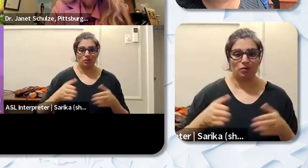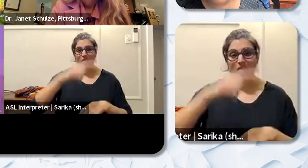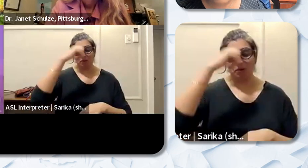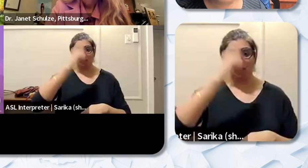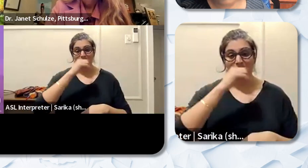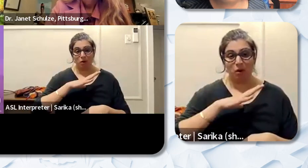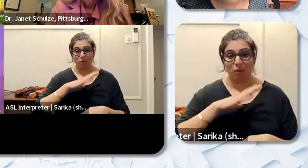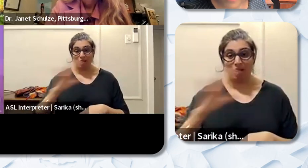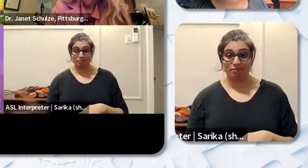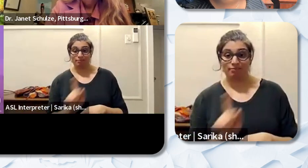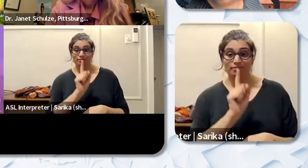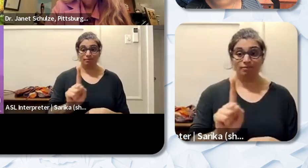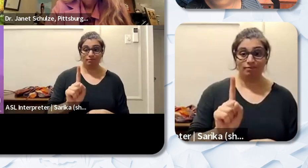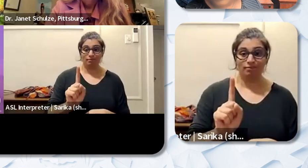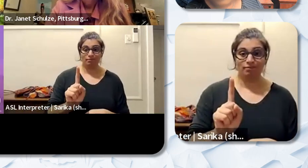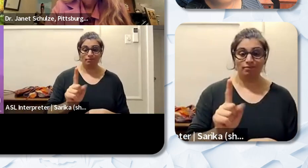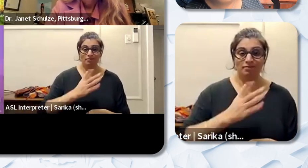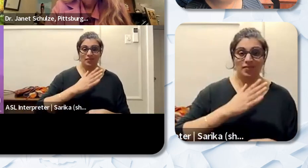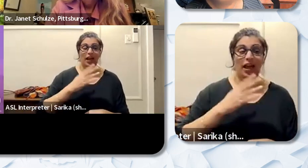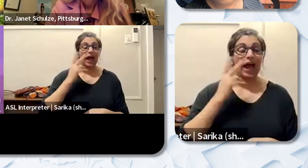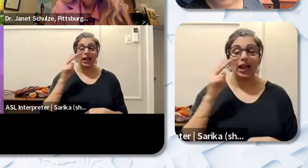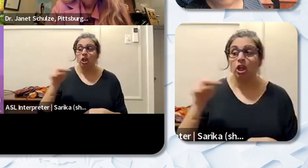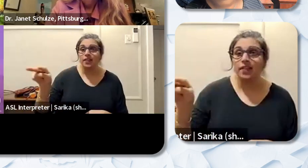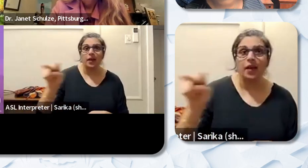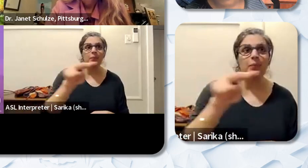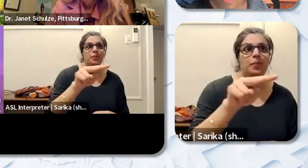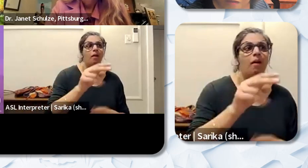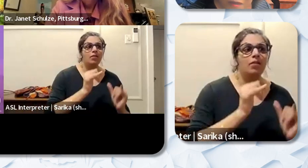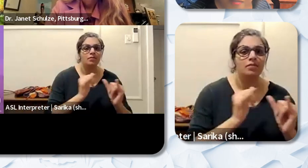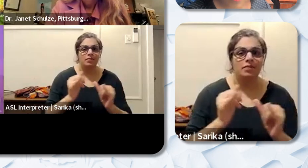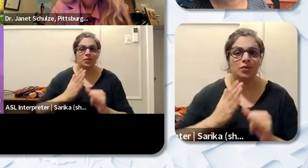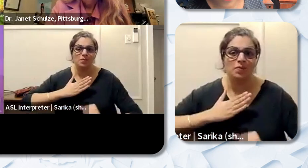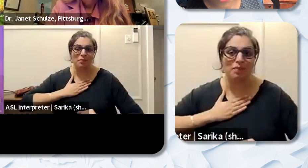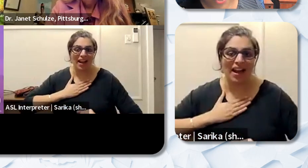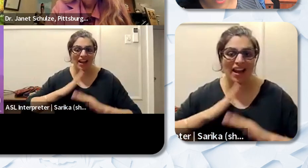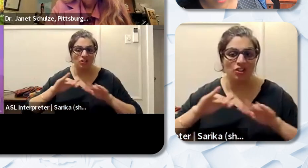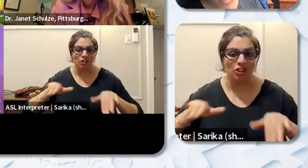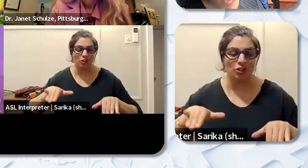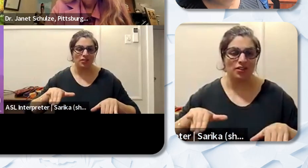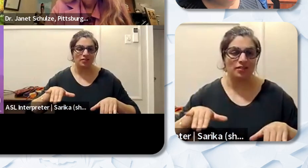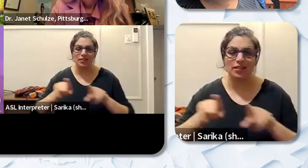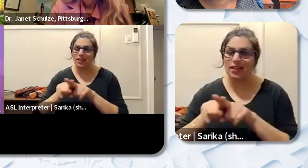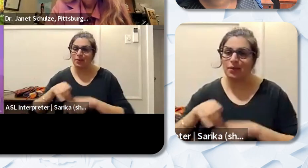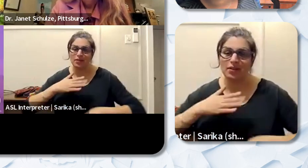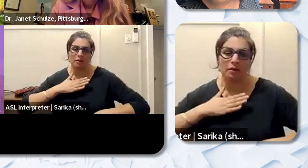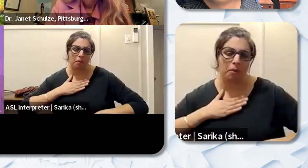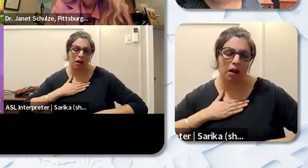those kids as my children. That's the first thing that love the connection. And also knowing that